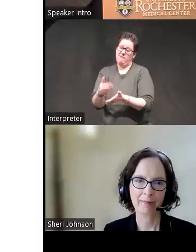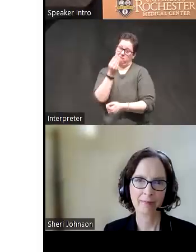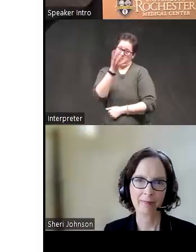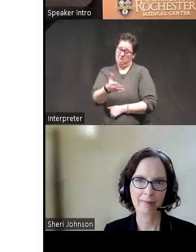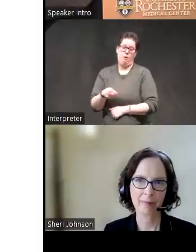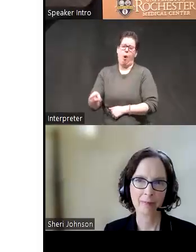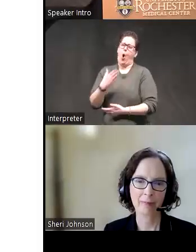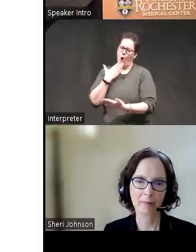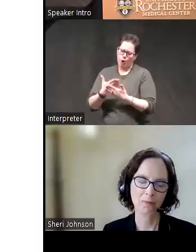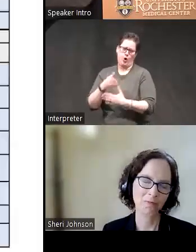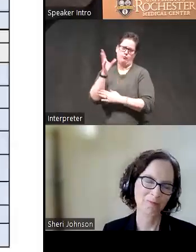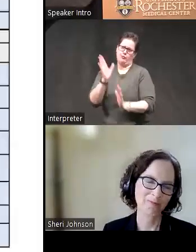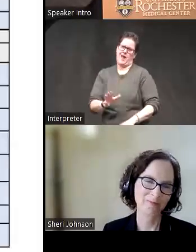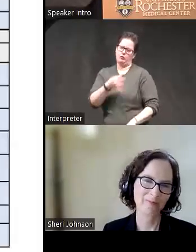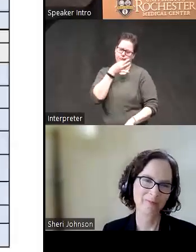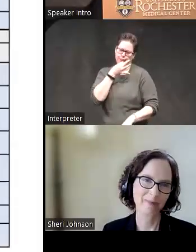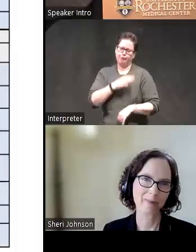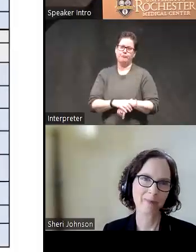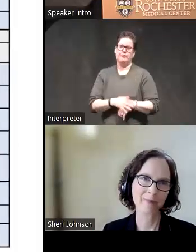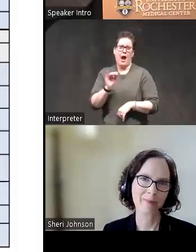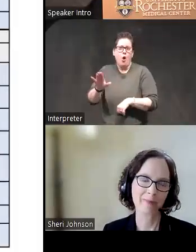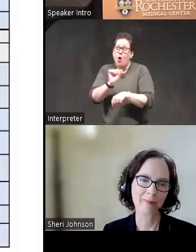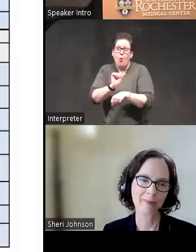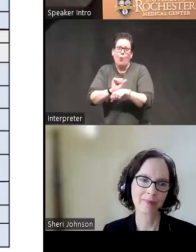you she's a very good presenter as well and of course the work is interesting too